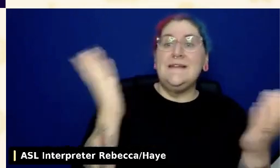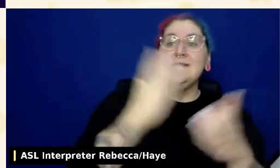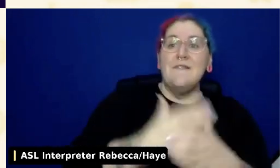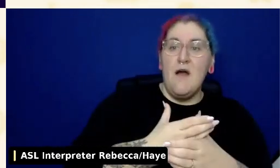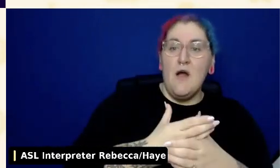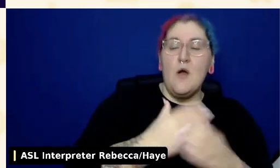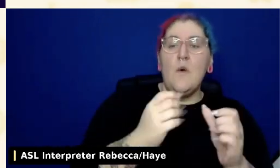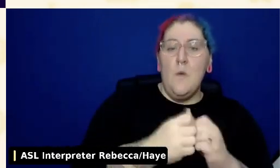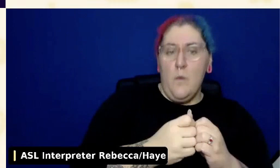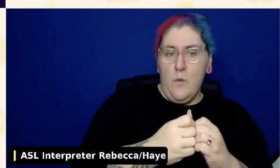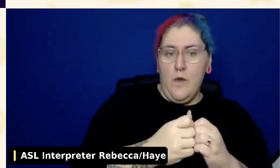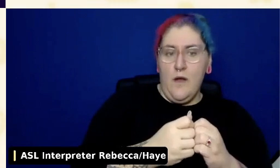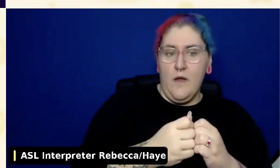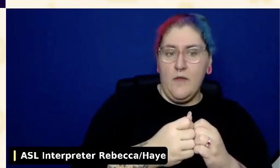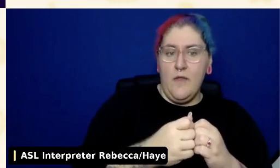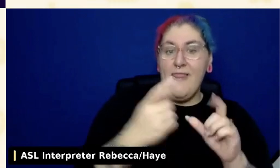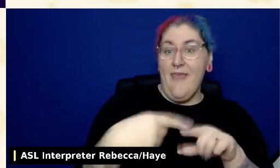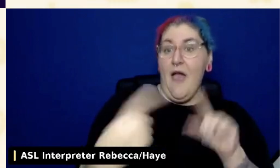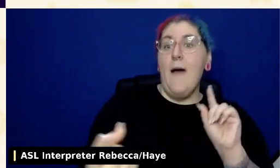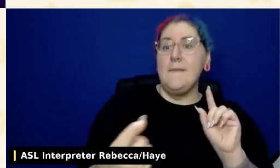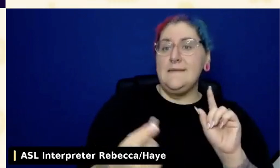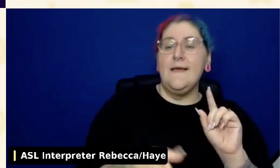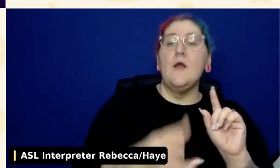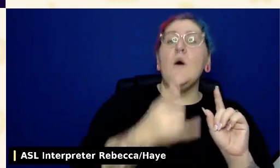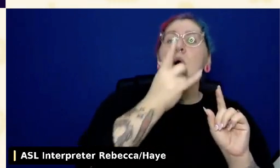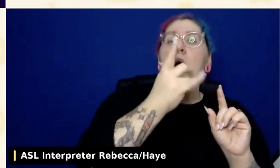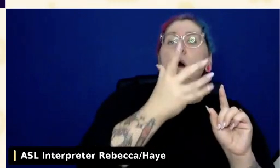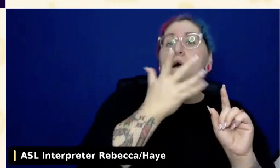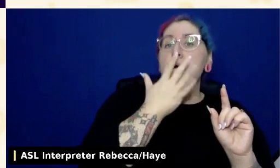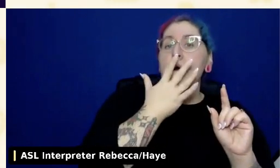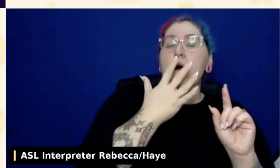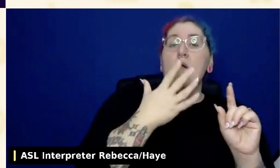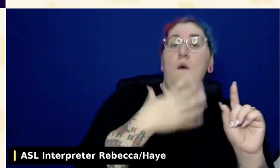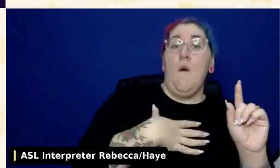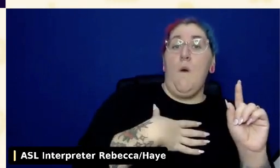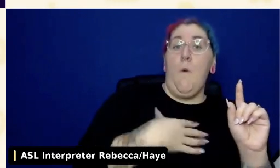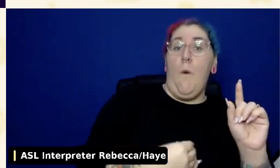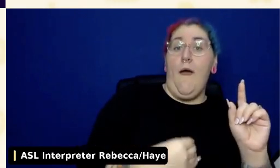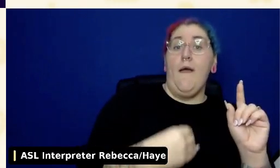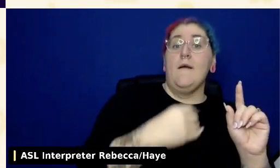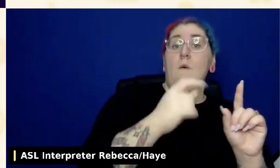on the WordPress Accessibility Day website, works great for them.